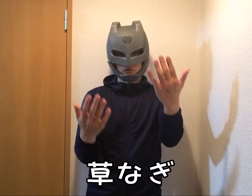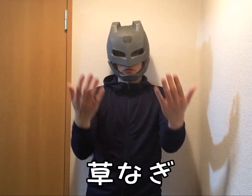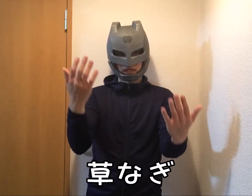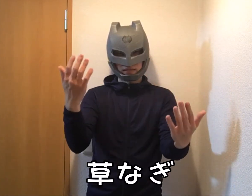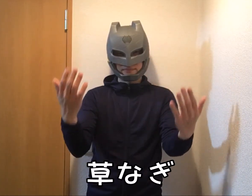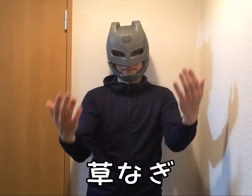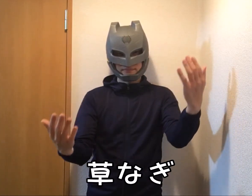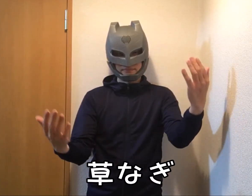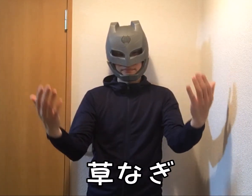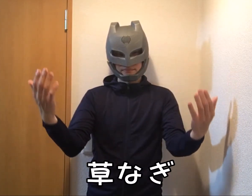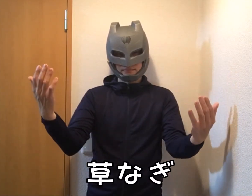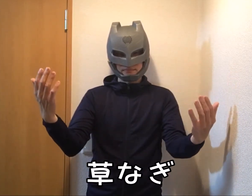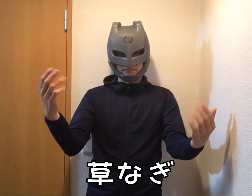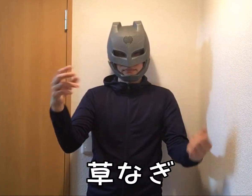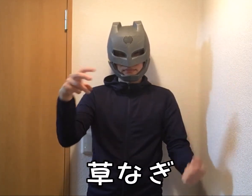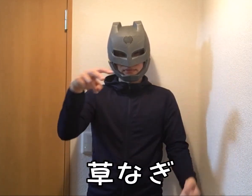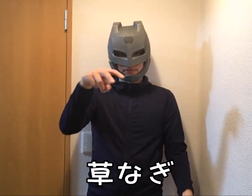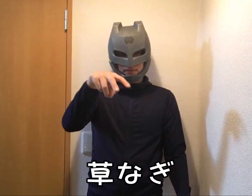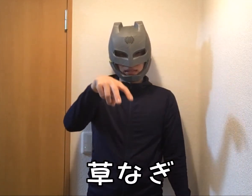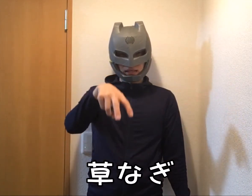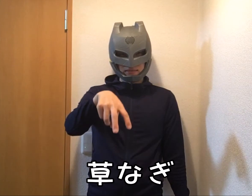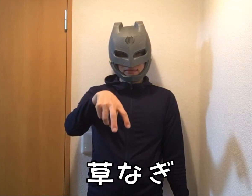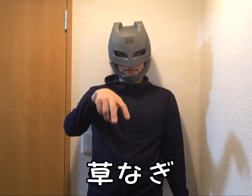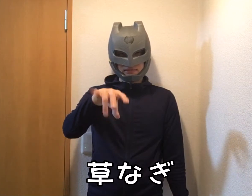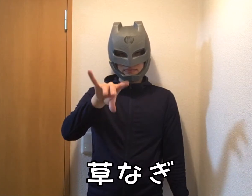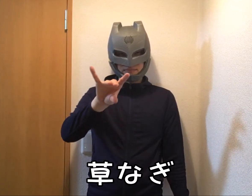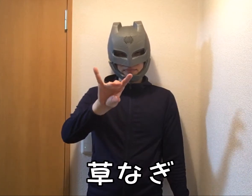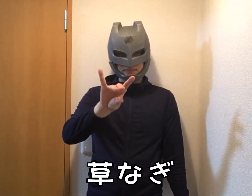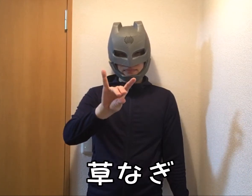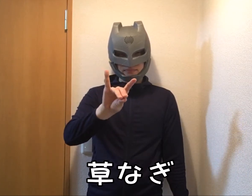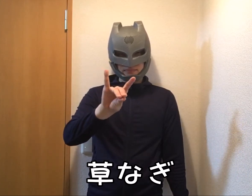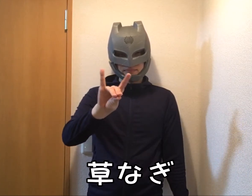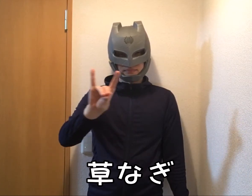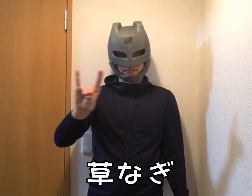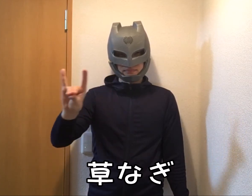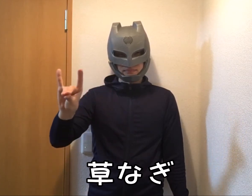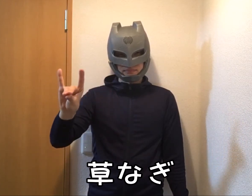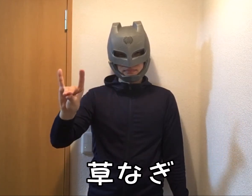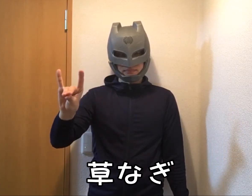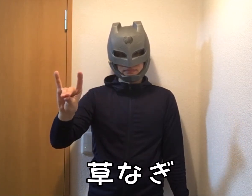Kusanagi (person's name)